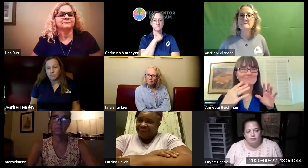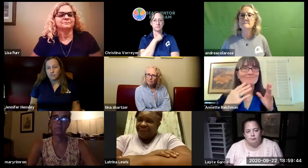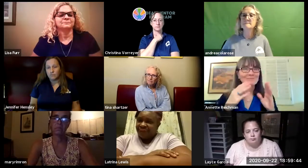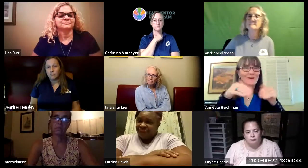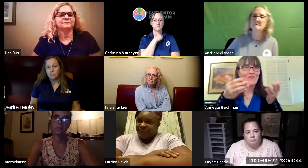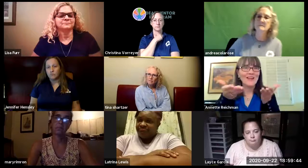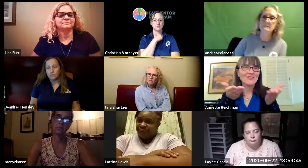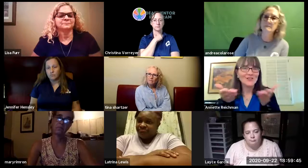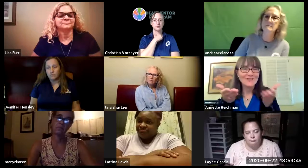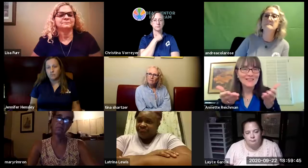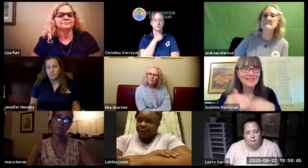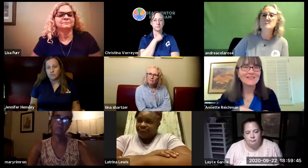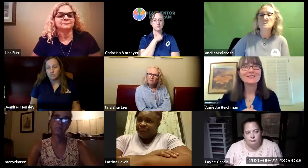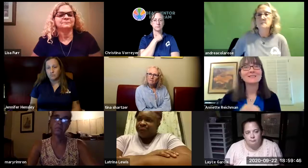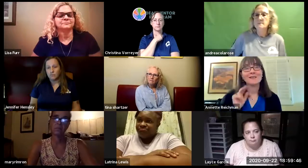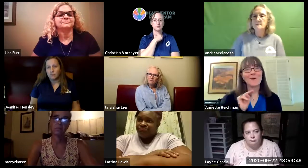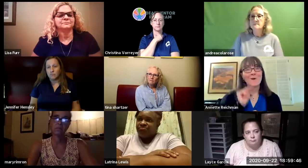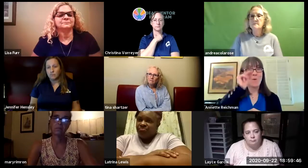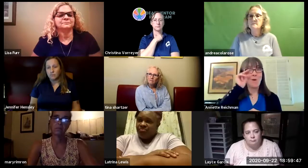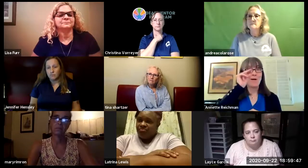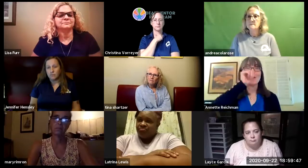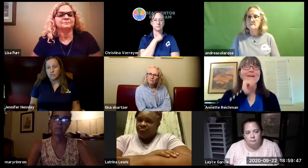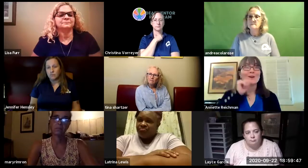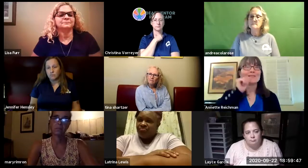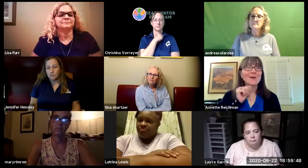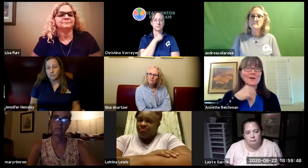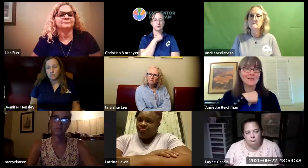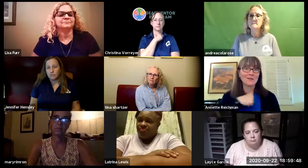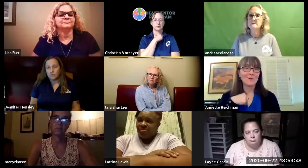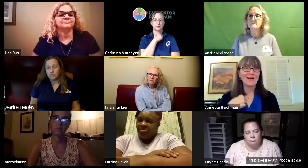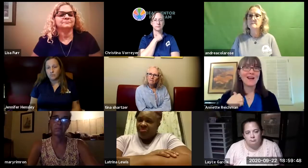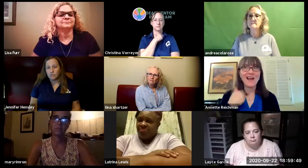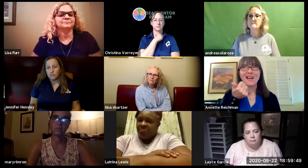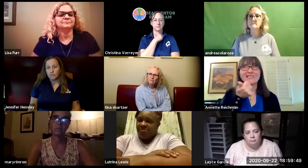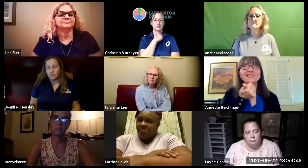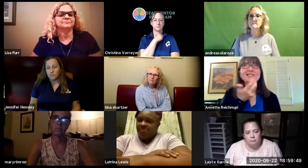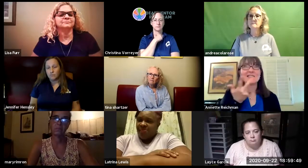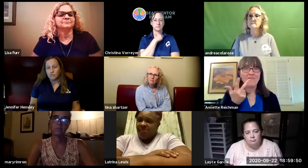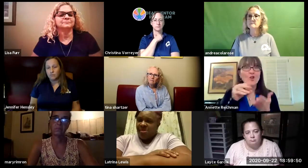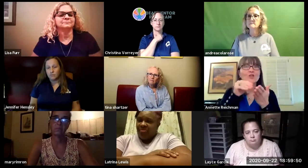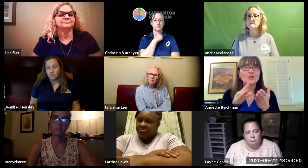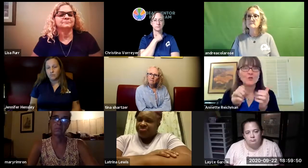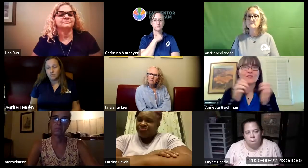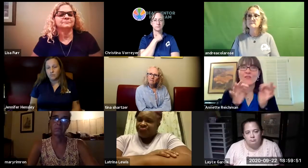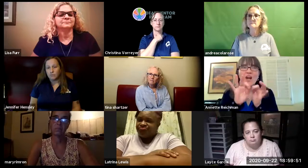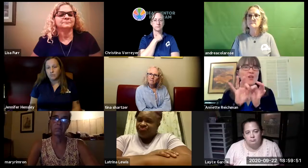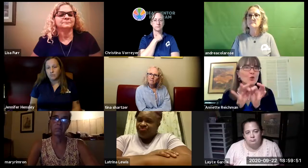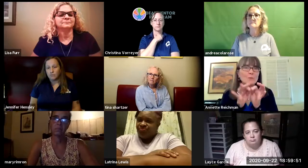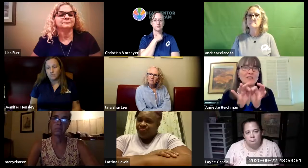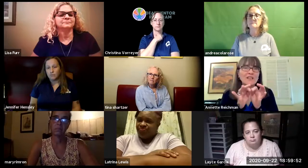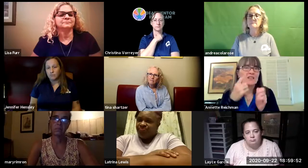still decide to work remotely and provide those services